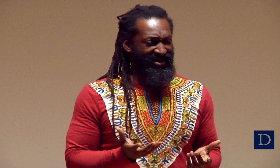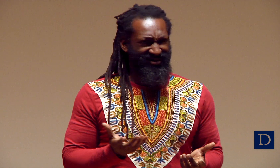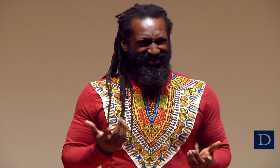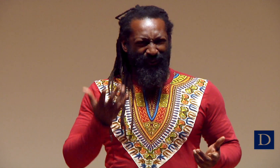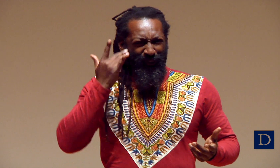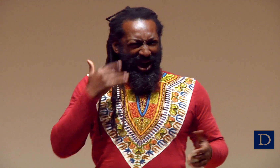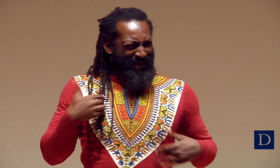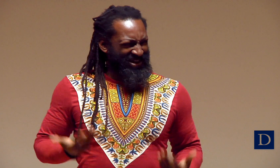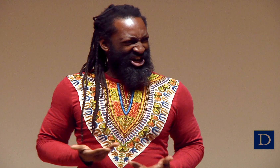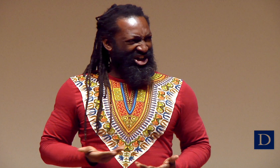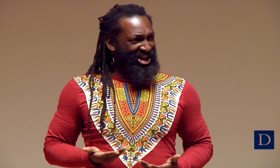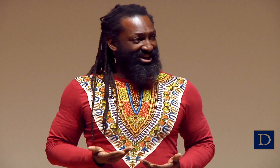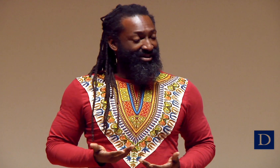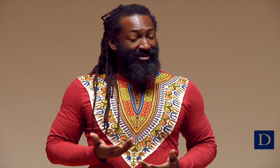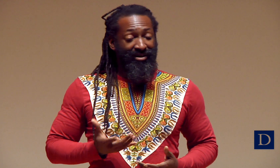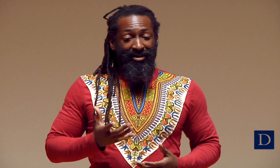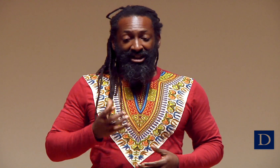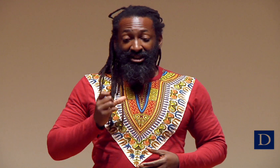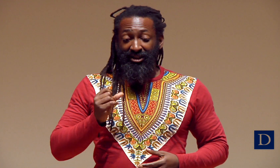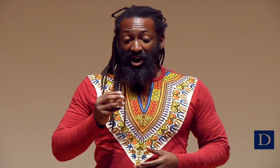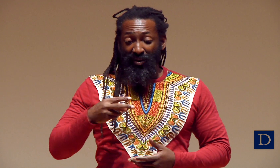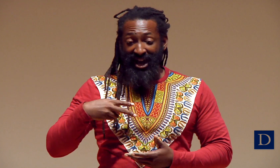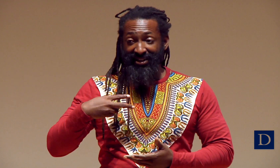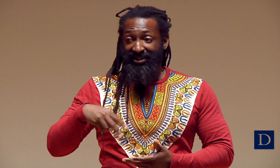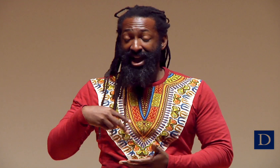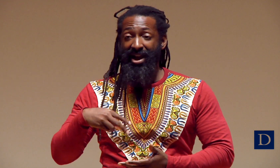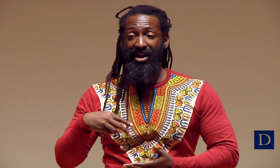‘Cause there was nowhere to really go, and I couldn’t figure out why I was here.